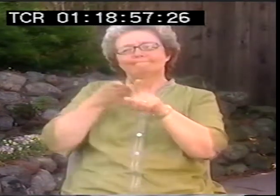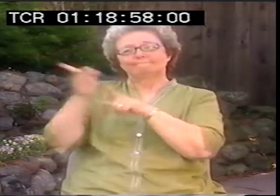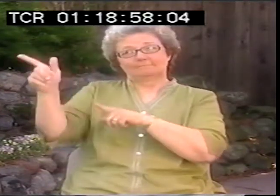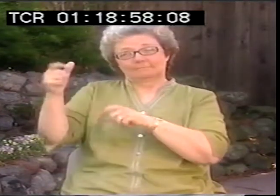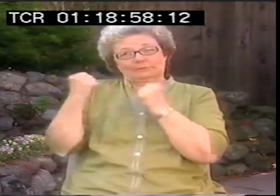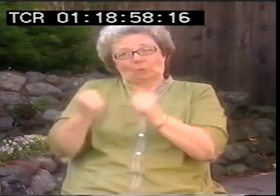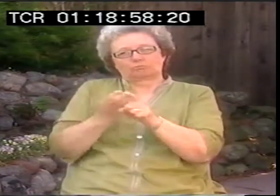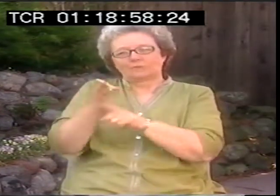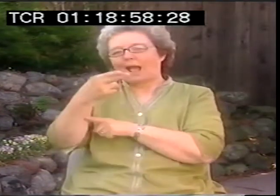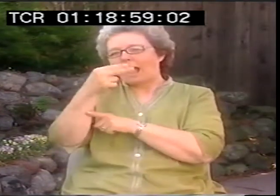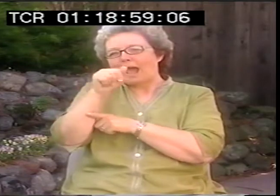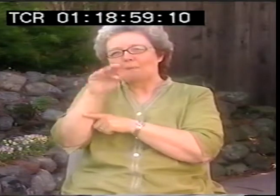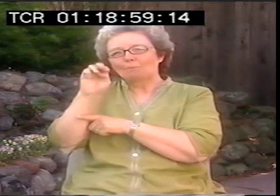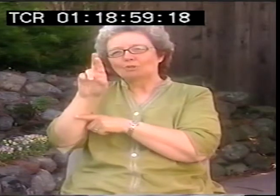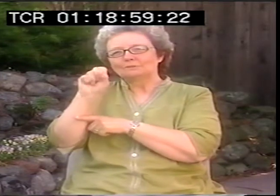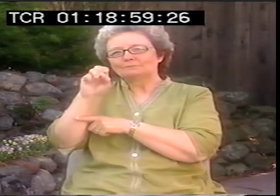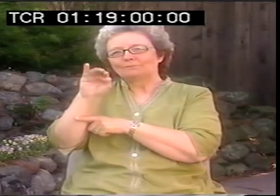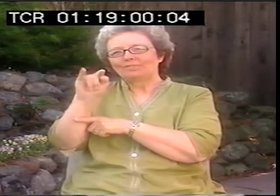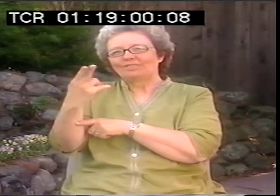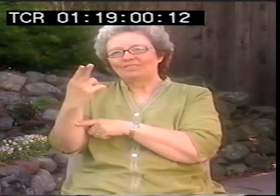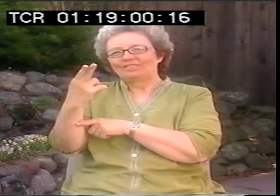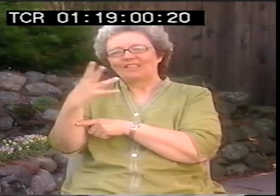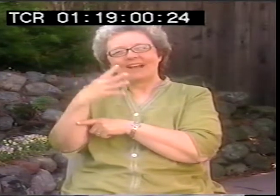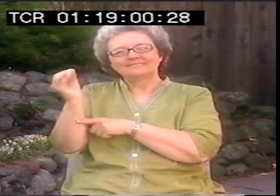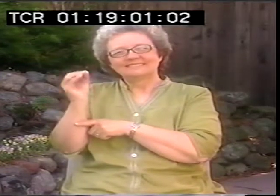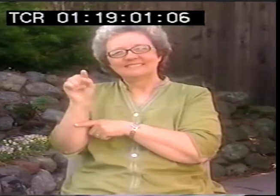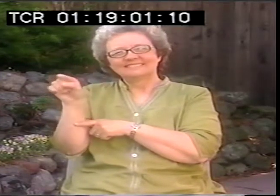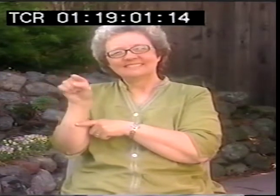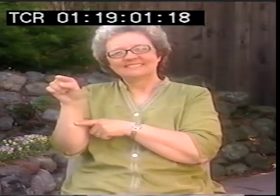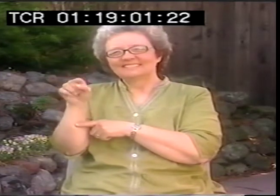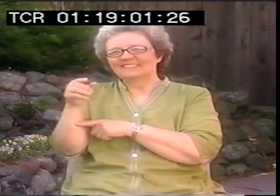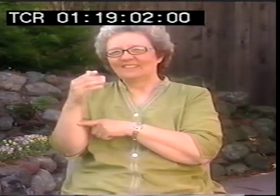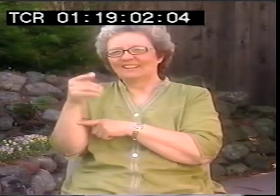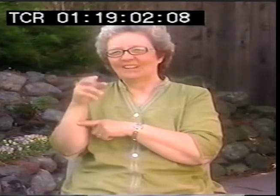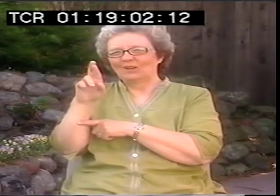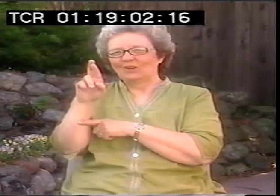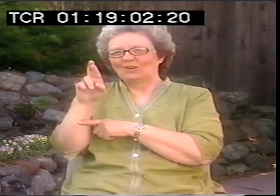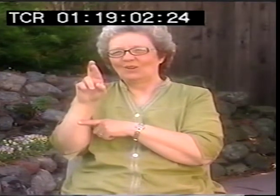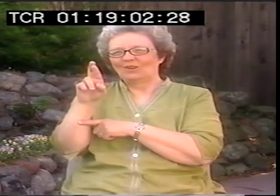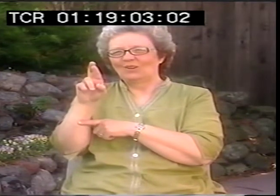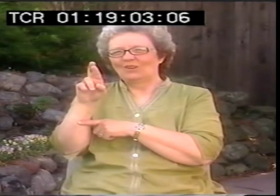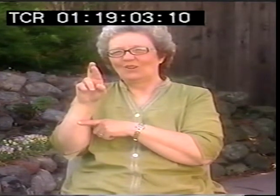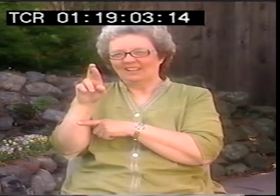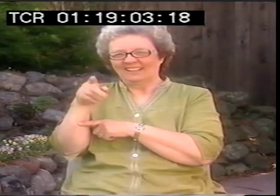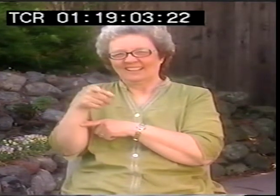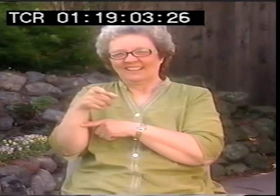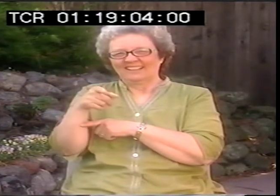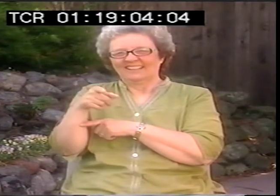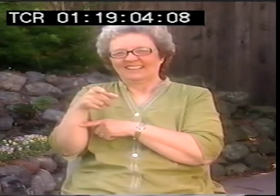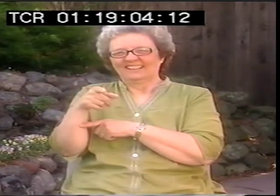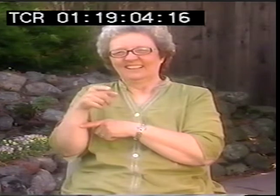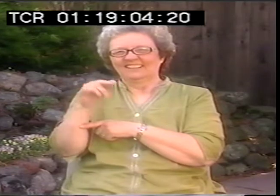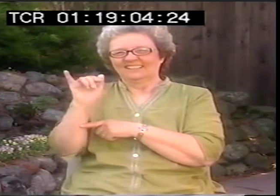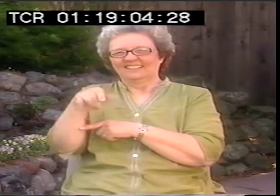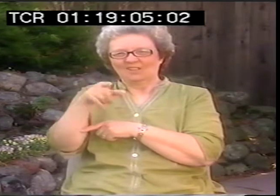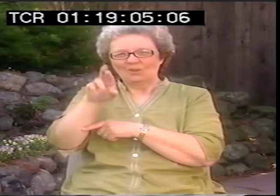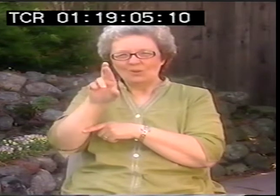I think Oliver was one of the ones we did. I don't remember, a few really famous musicals at the time. I think it was the Hammersmith?